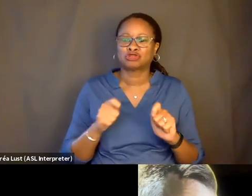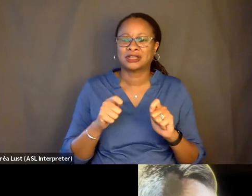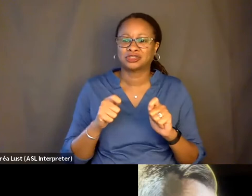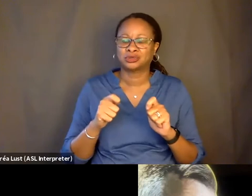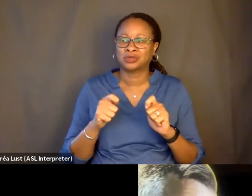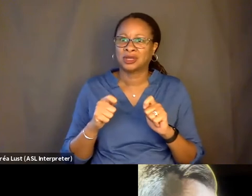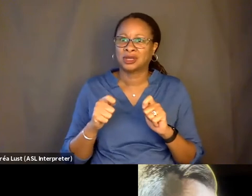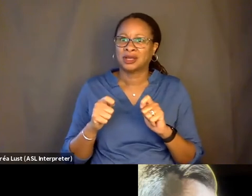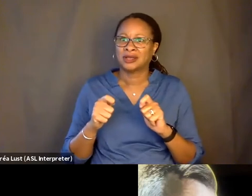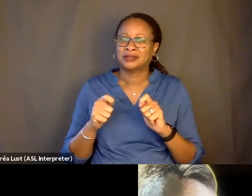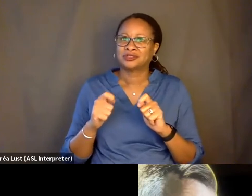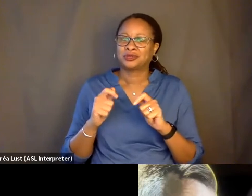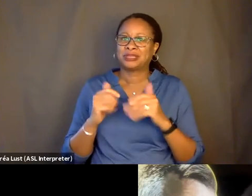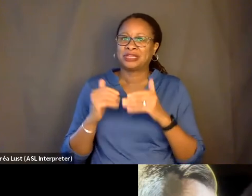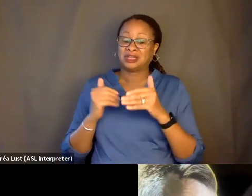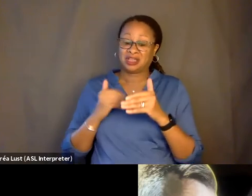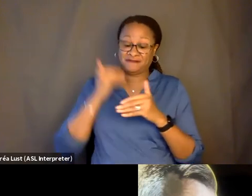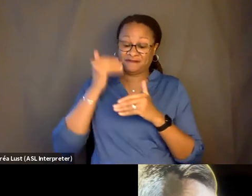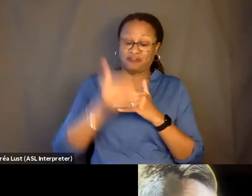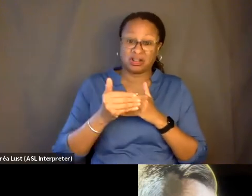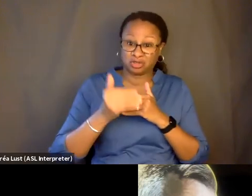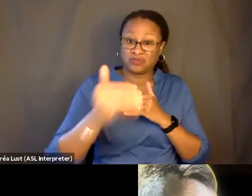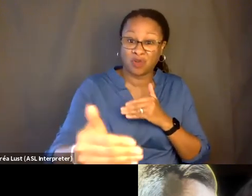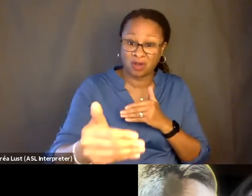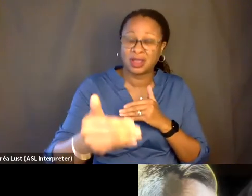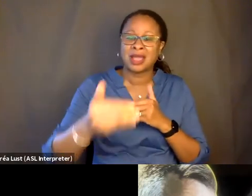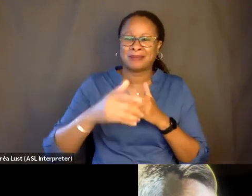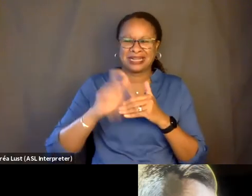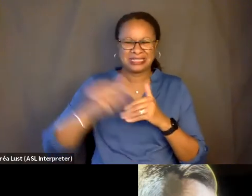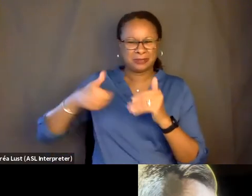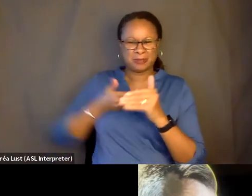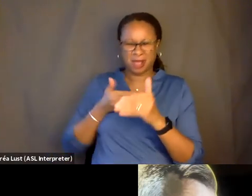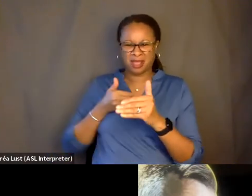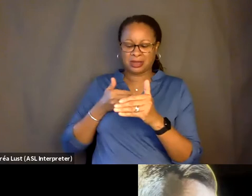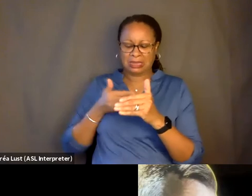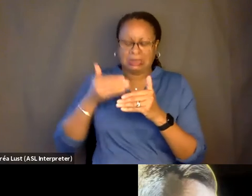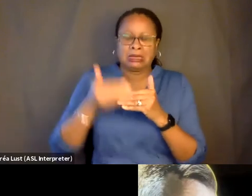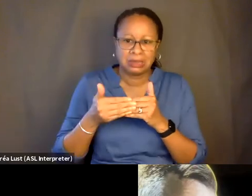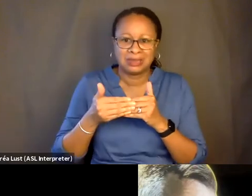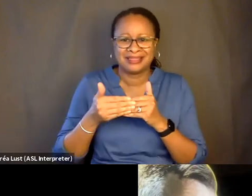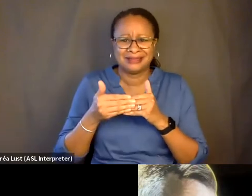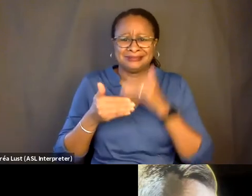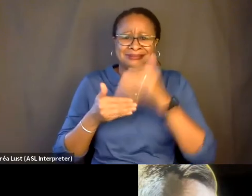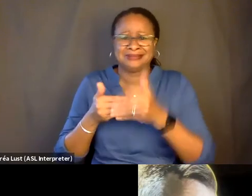Like, to be behind it, and then try to jump in front of it, but realize that it was ahead of me again. Like that back and forth-- we said the word,